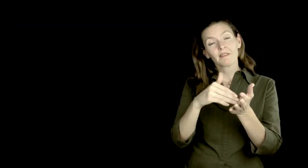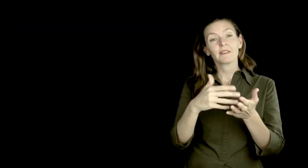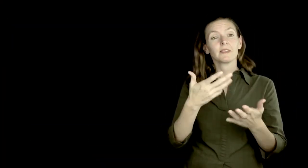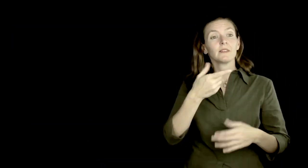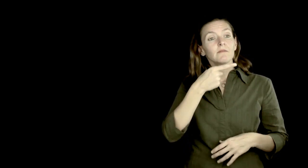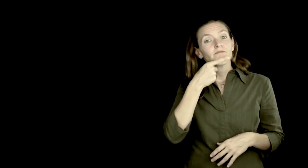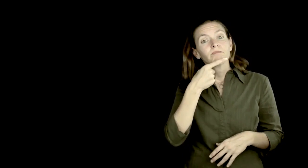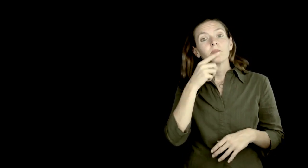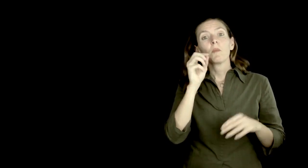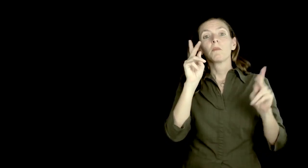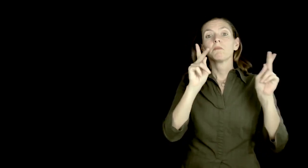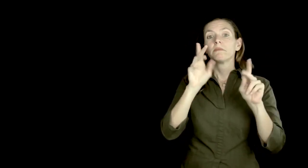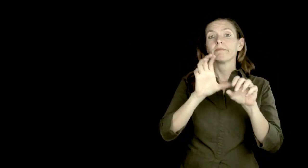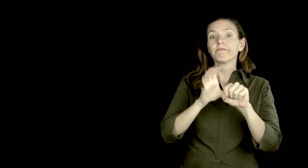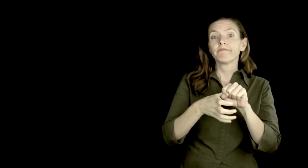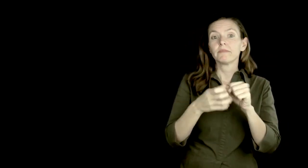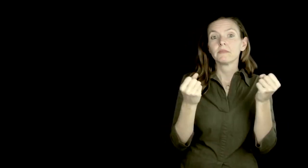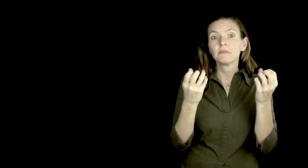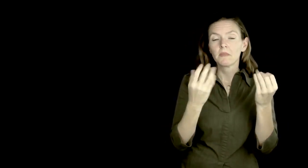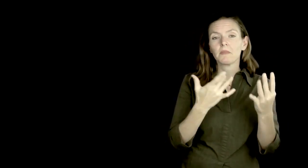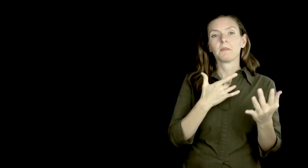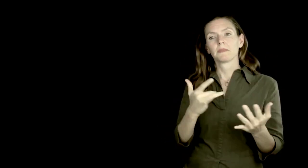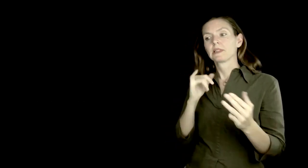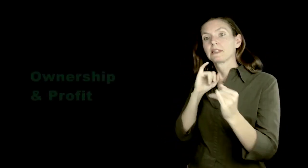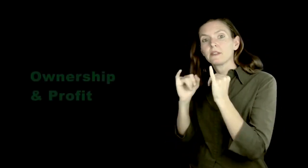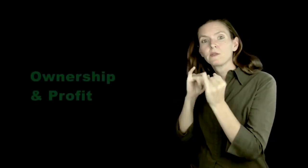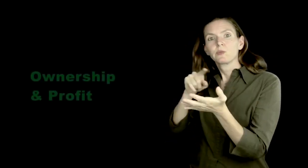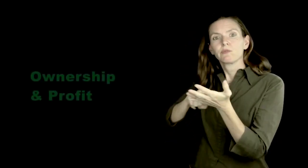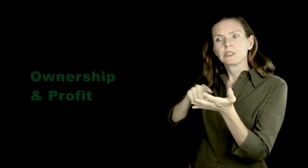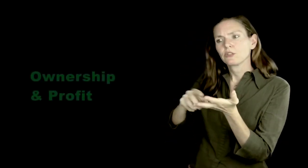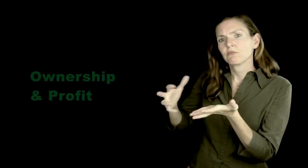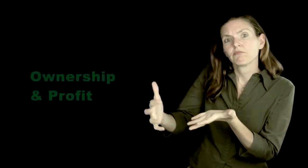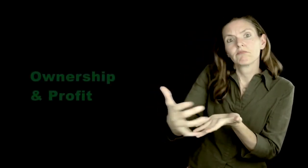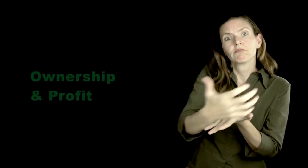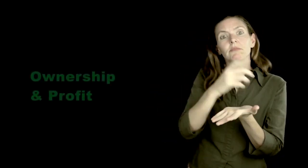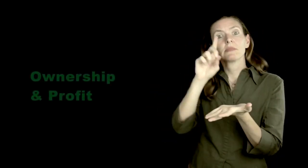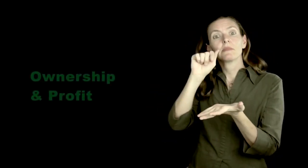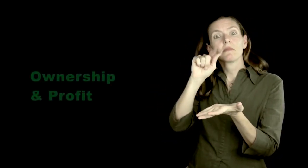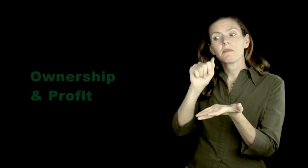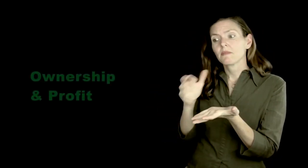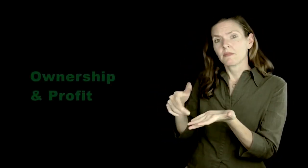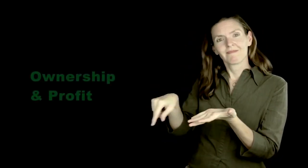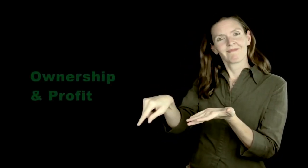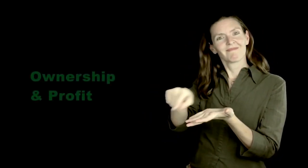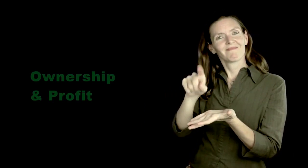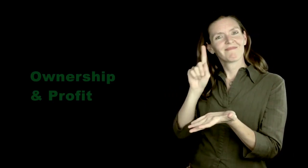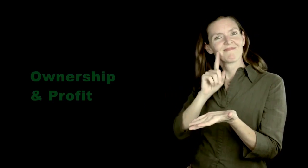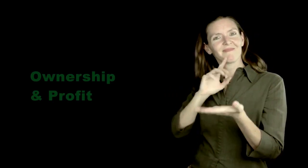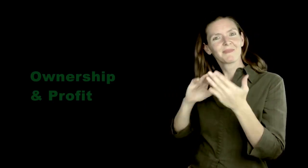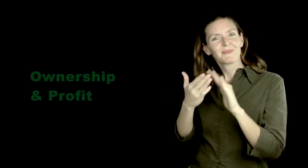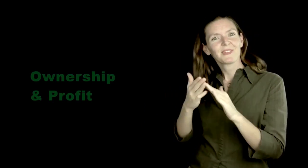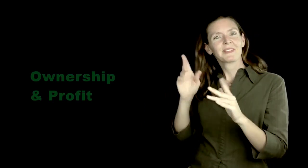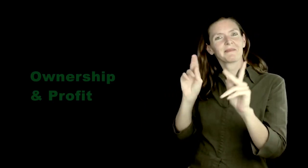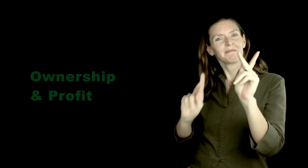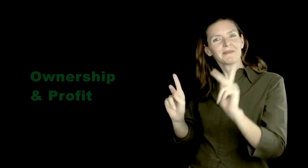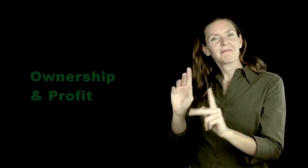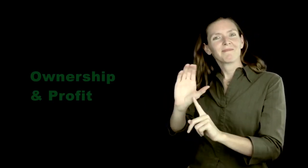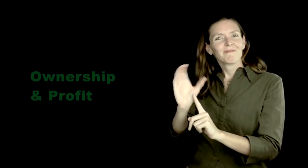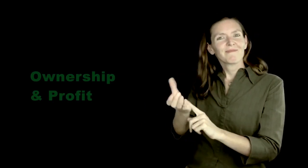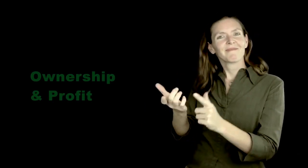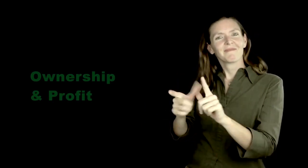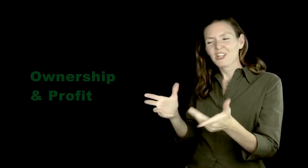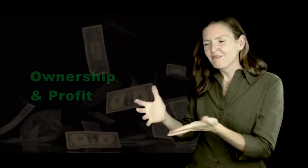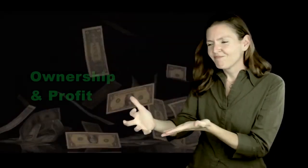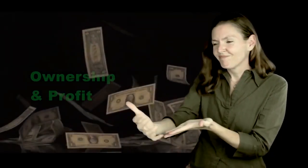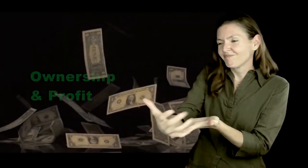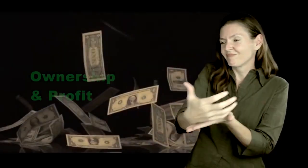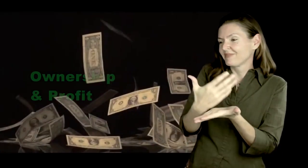Often hearing and/or incompetent signers tend to interview and collect data from Deaf people, their language, Deaf community and Deaf culture.